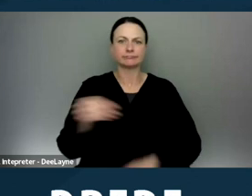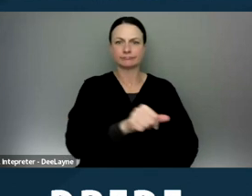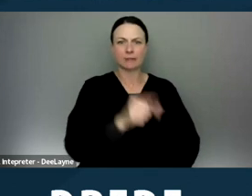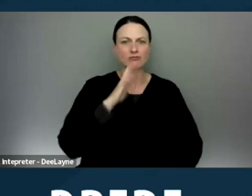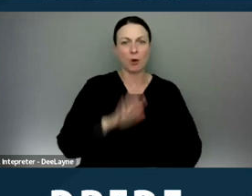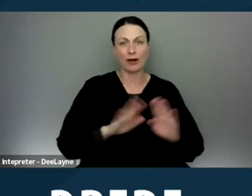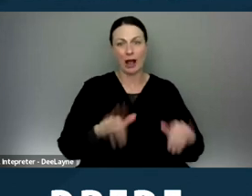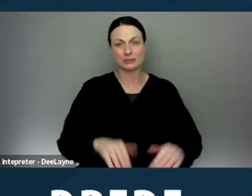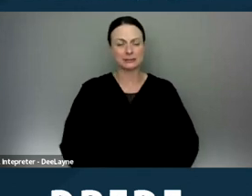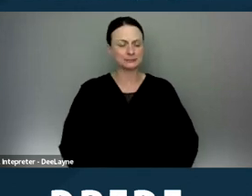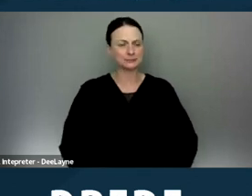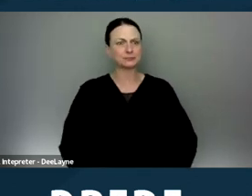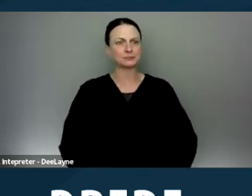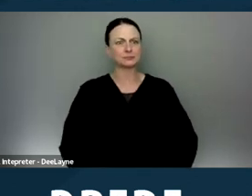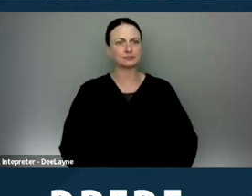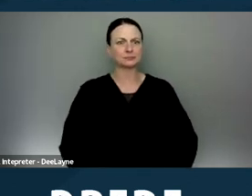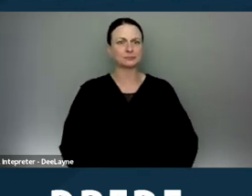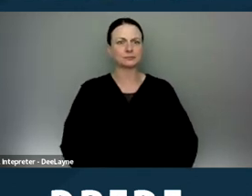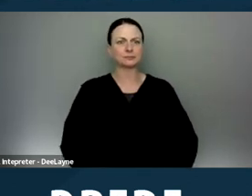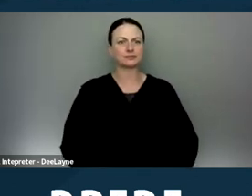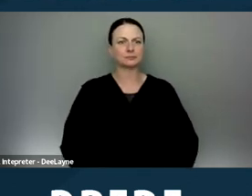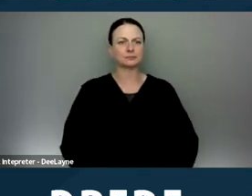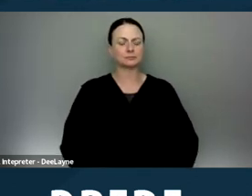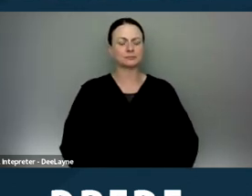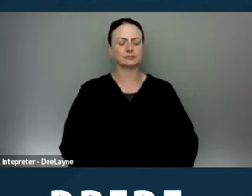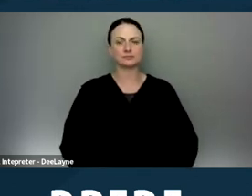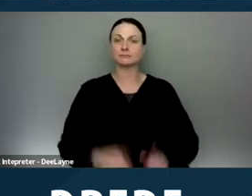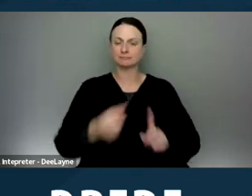And so in particular what it did is it expanded it